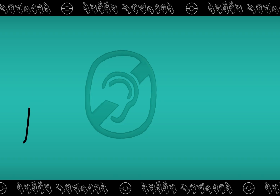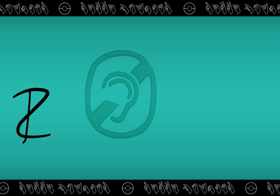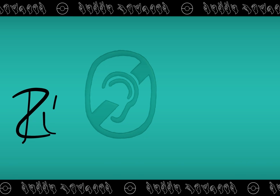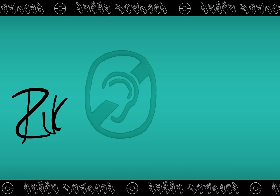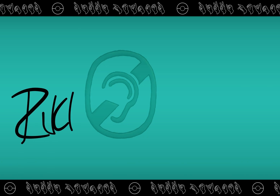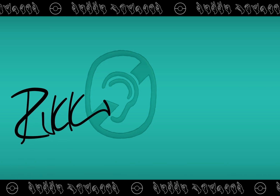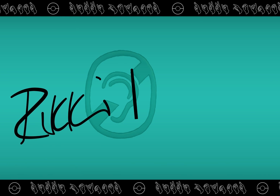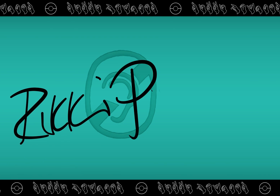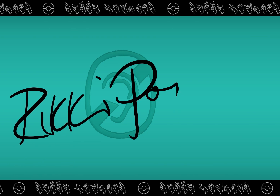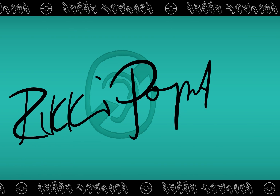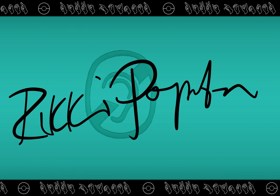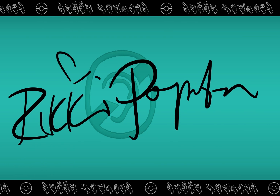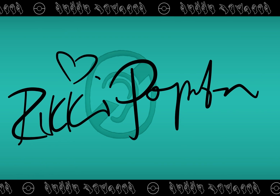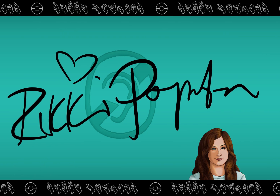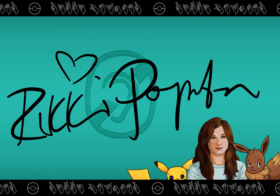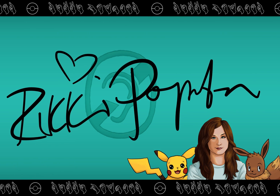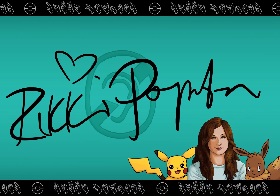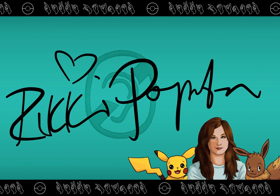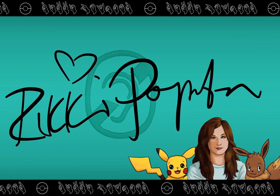[marker writing] [Pokemon game sound]